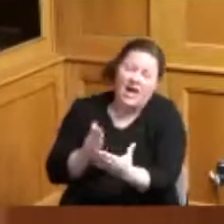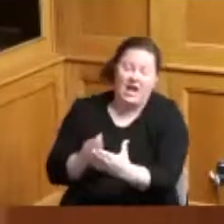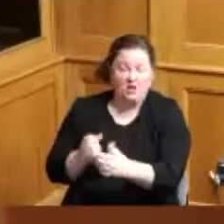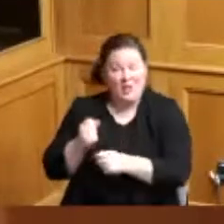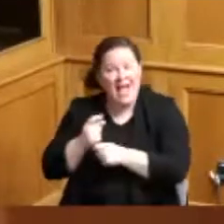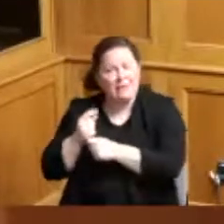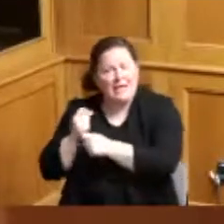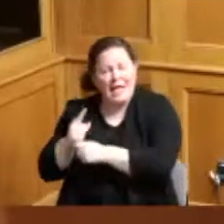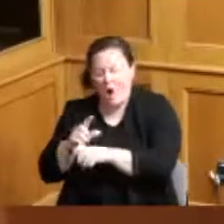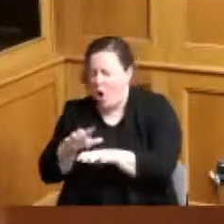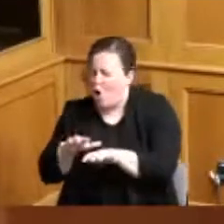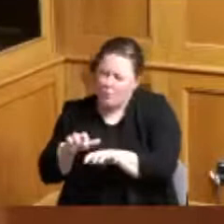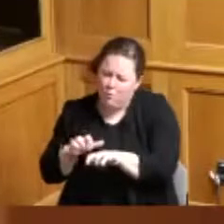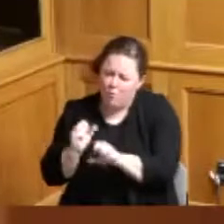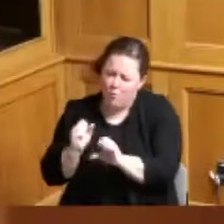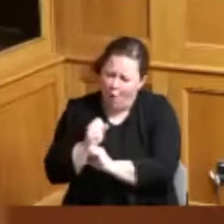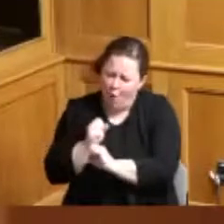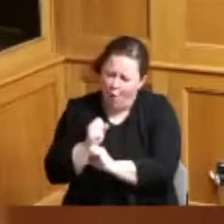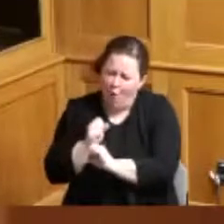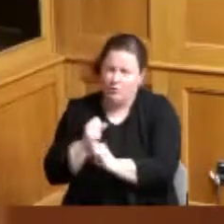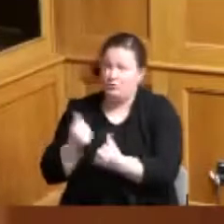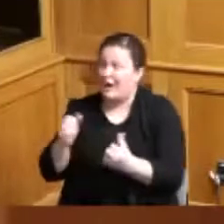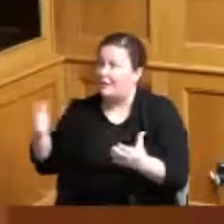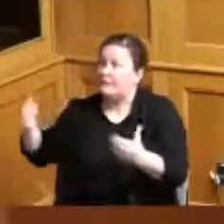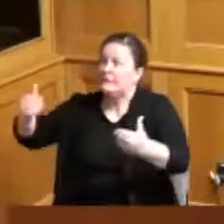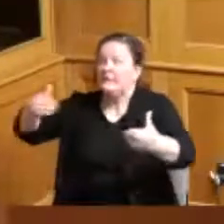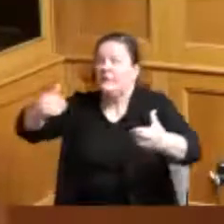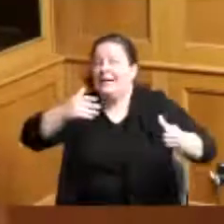getting enough people to walk that route there were school kids there there was a band playing